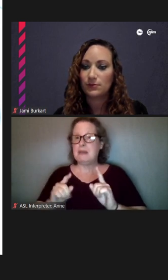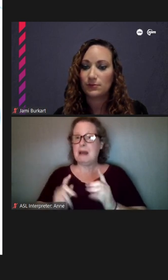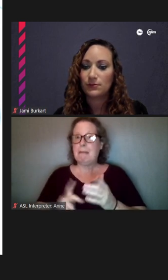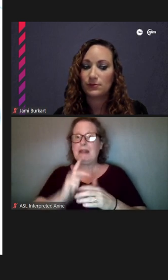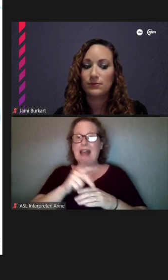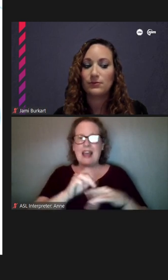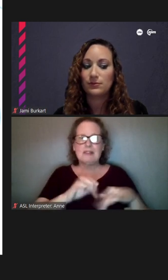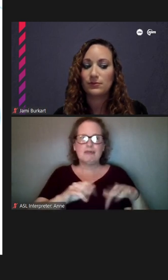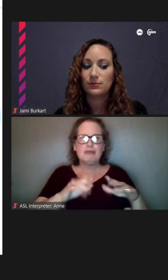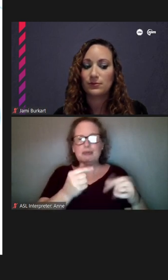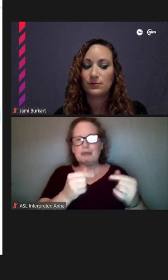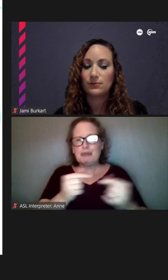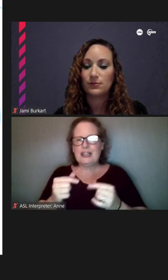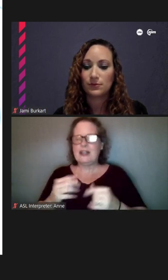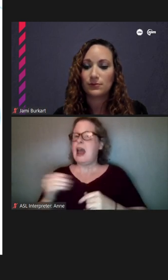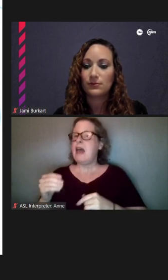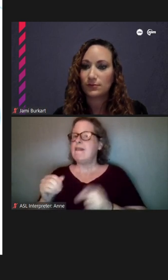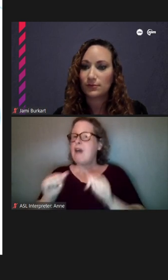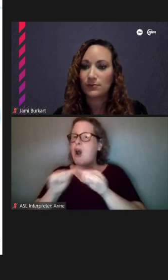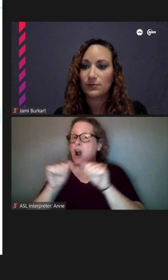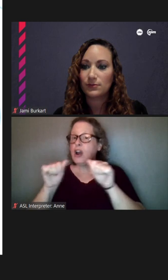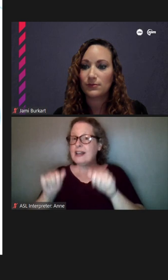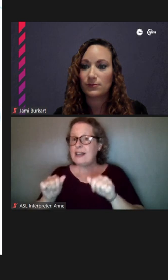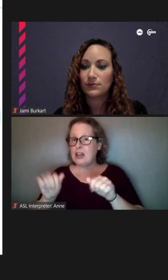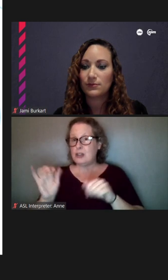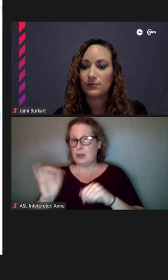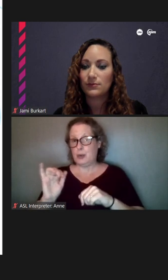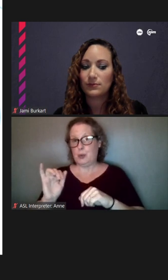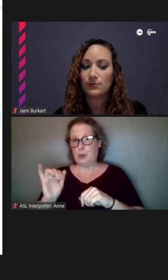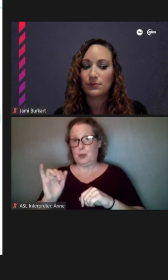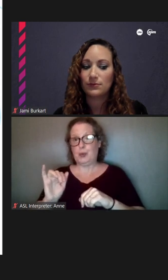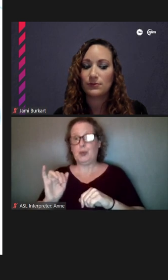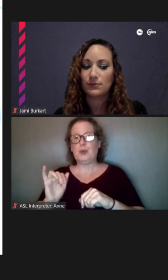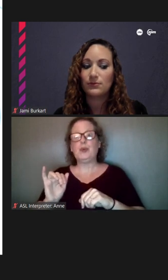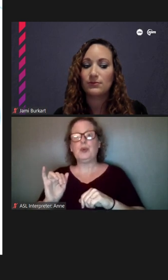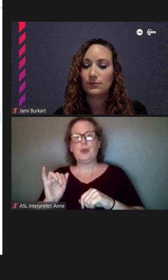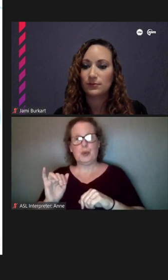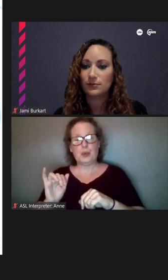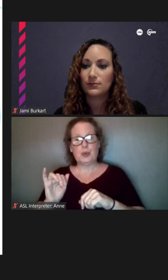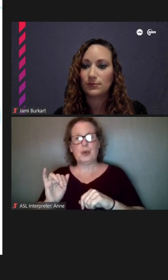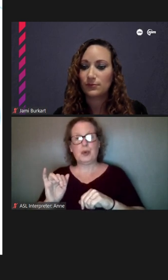the architecture here with the theaters and all the different styles and genres, but it's just